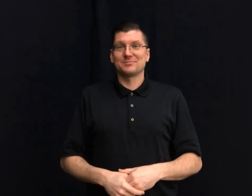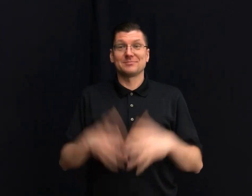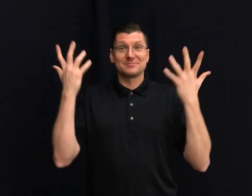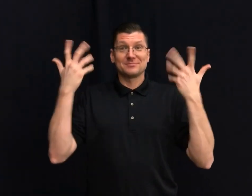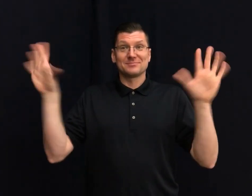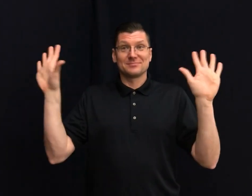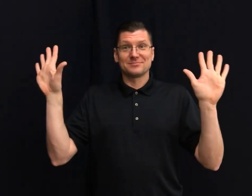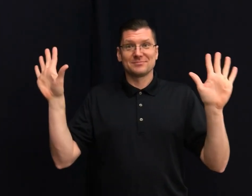FINISHED / THE END